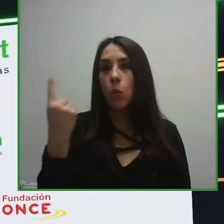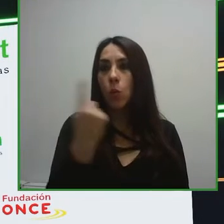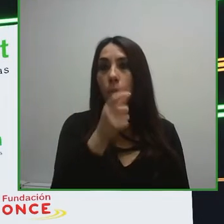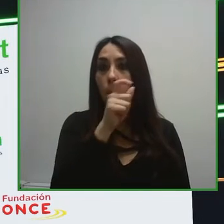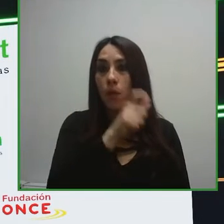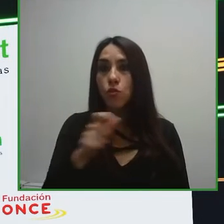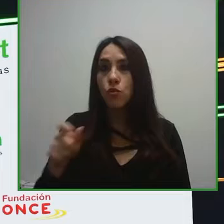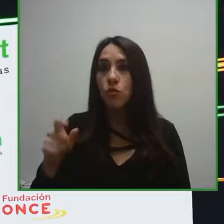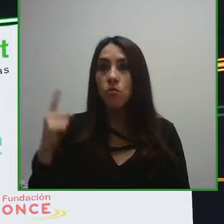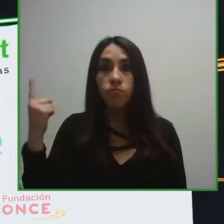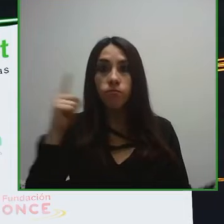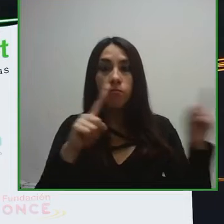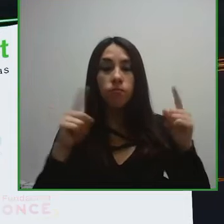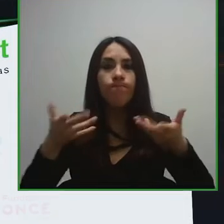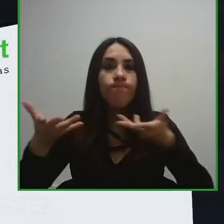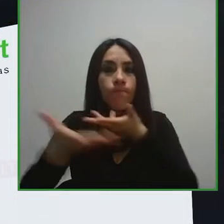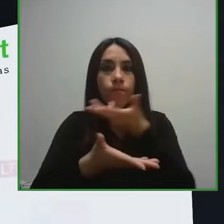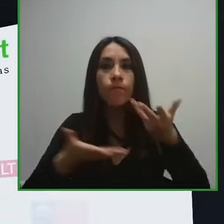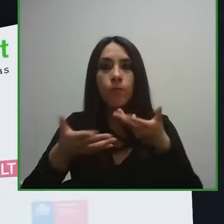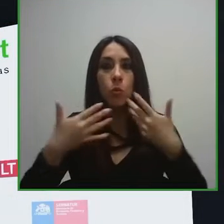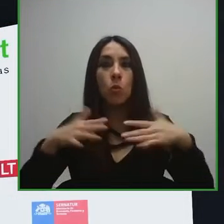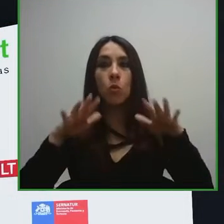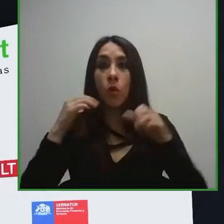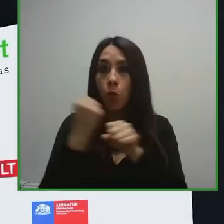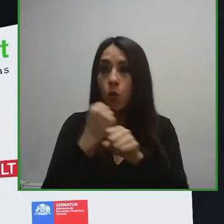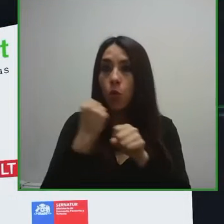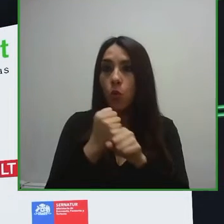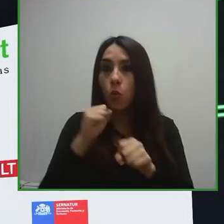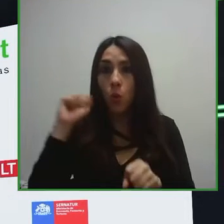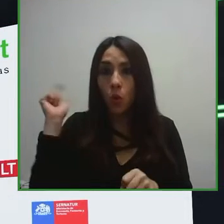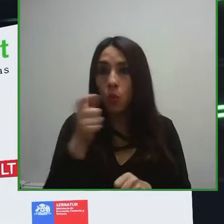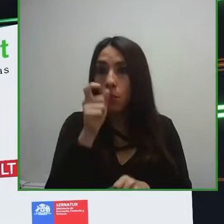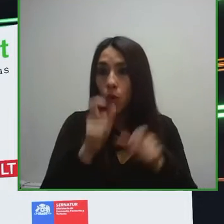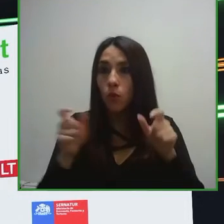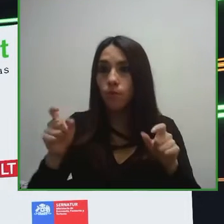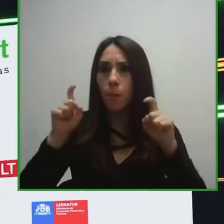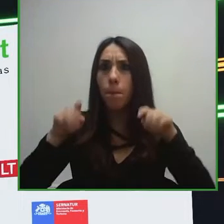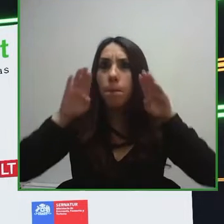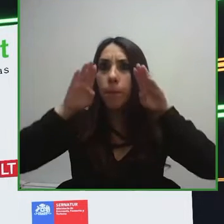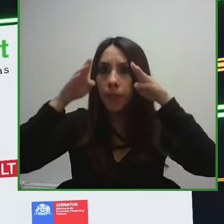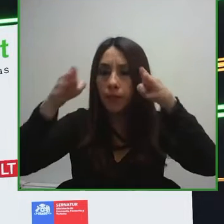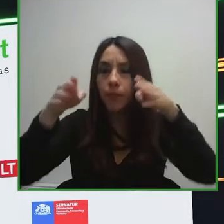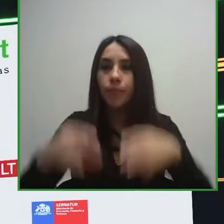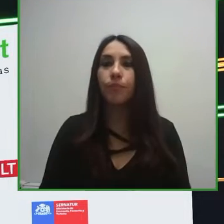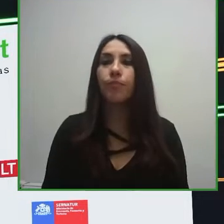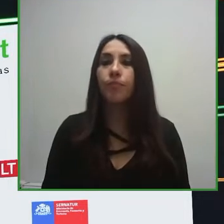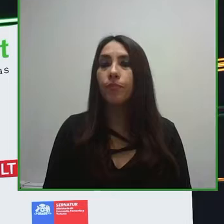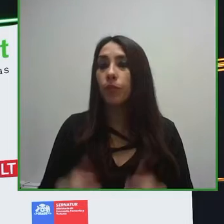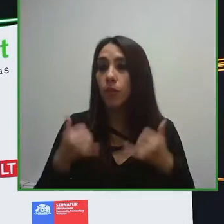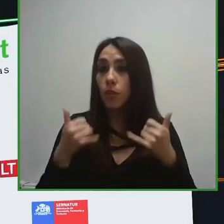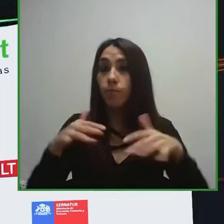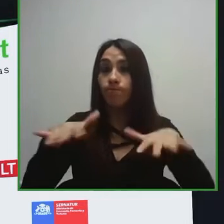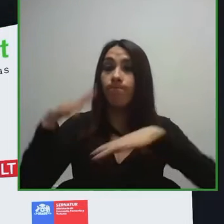the session has really shown how technology is a tool for the full and effective